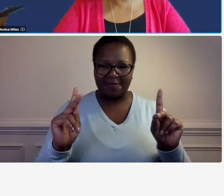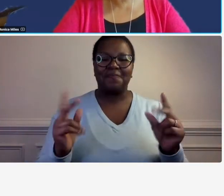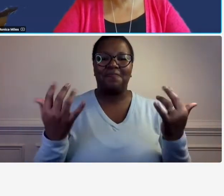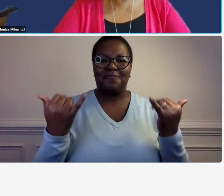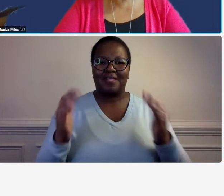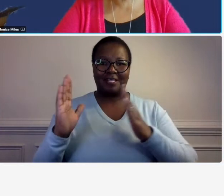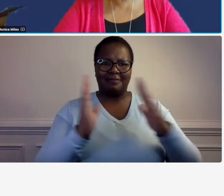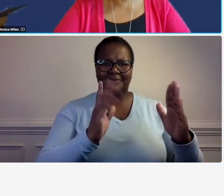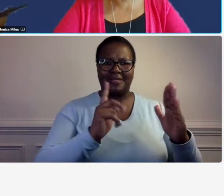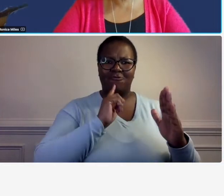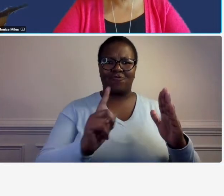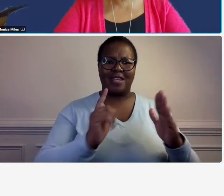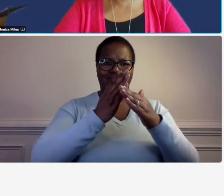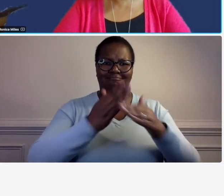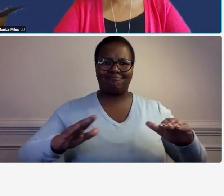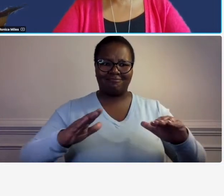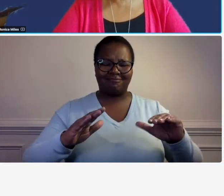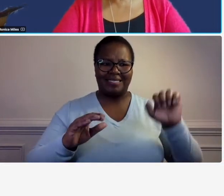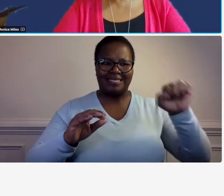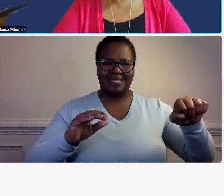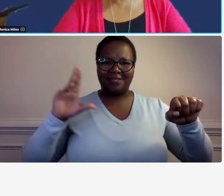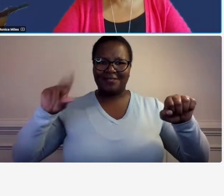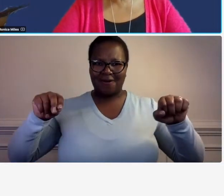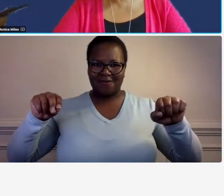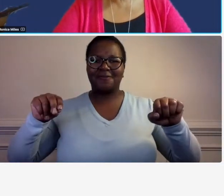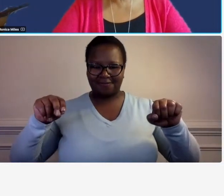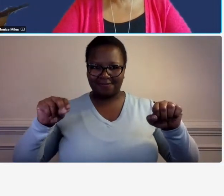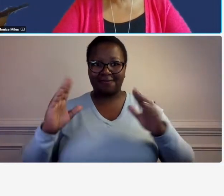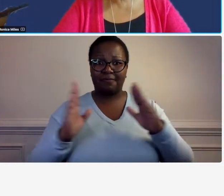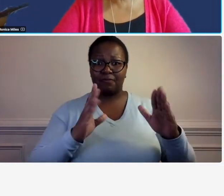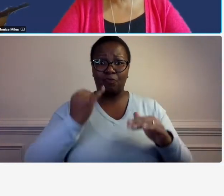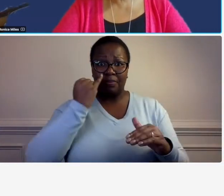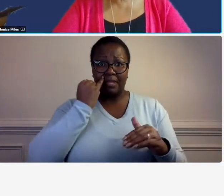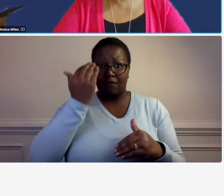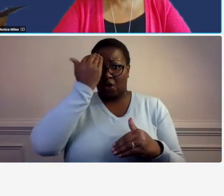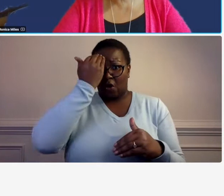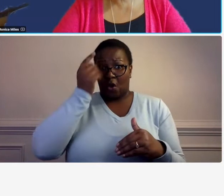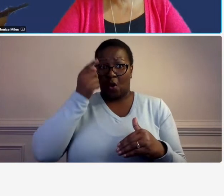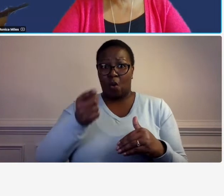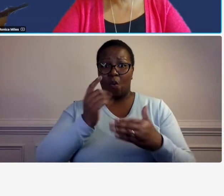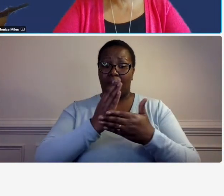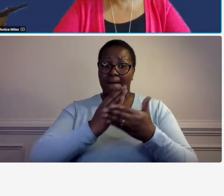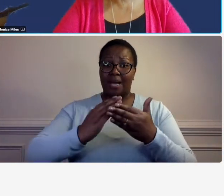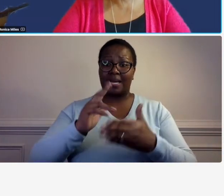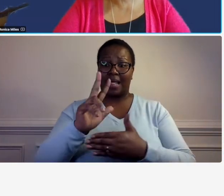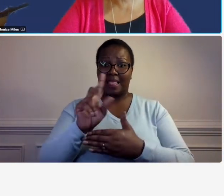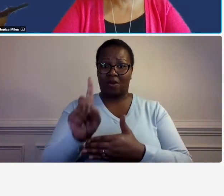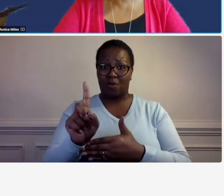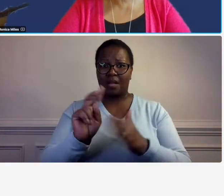between that yes and no so um if you're familiar with far far 31 then that is a great thing if